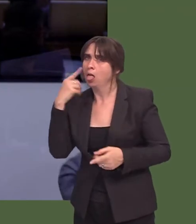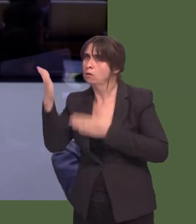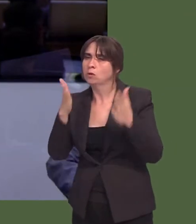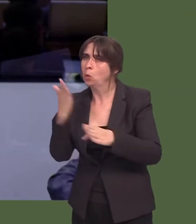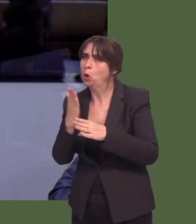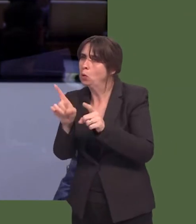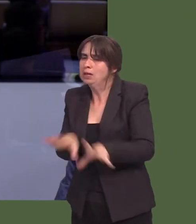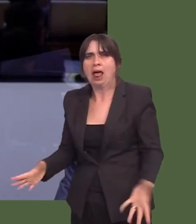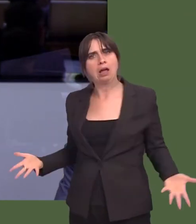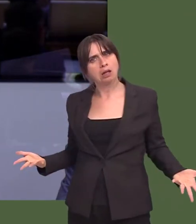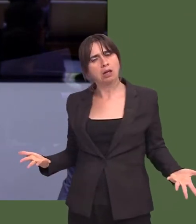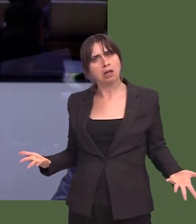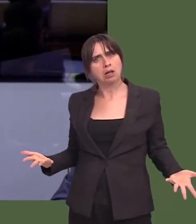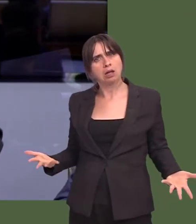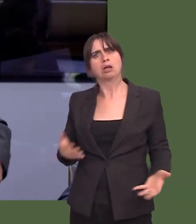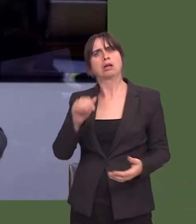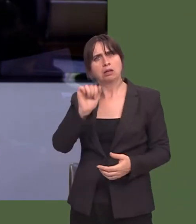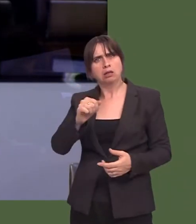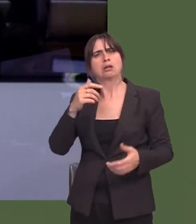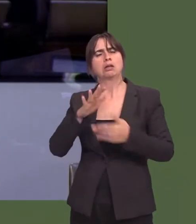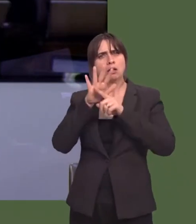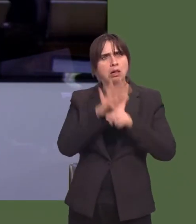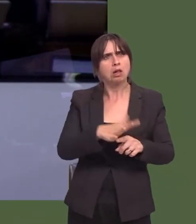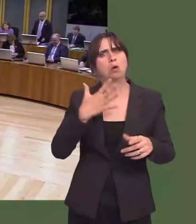promote and expand access to work experience placements in Wales?